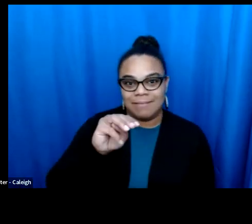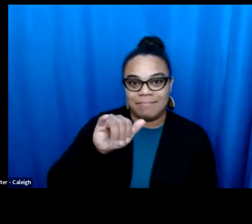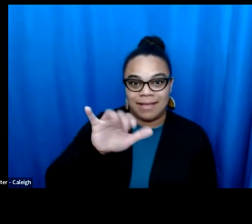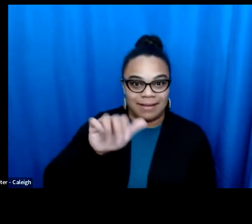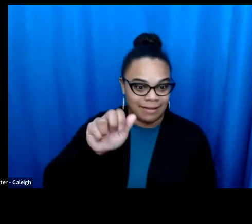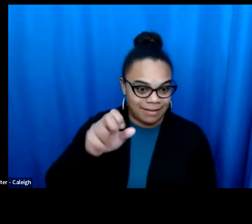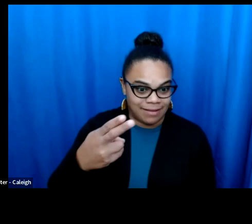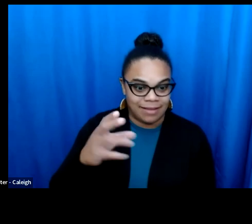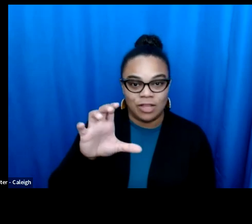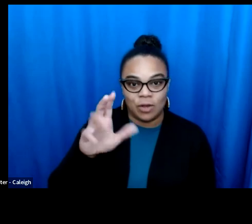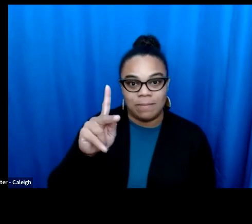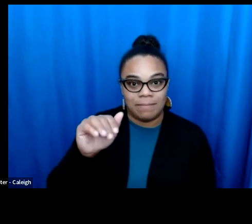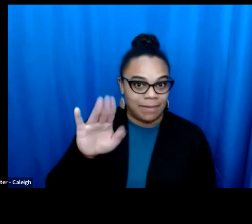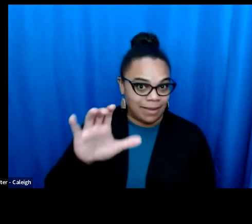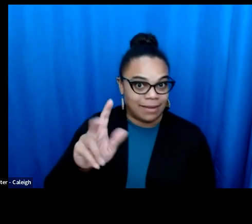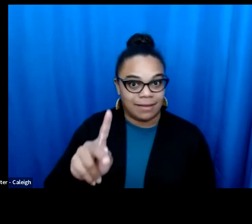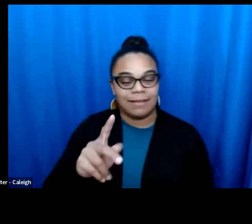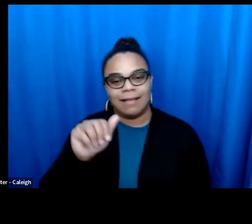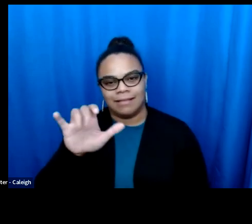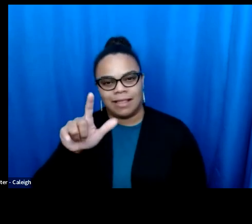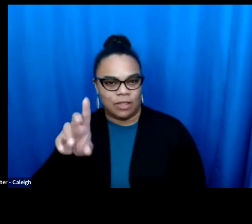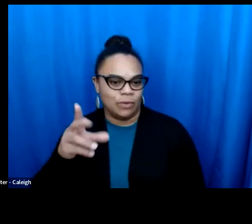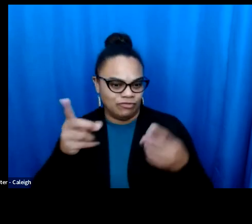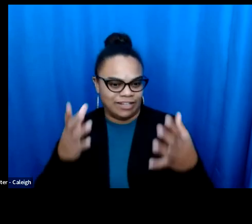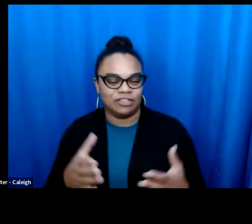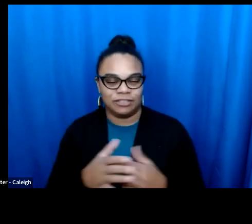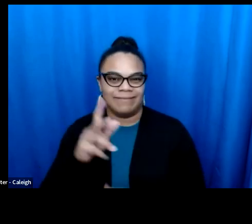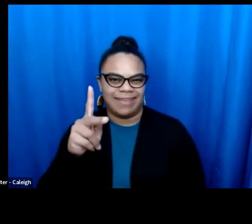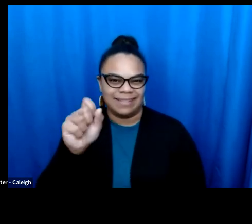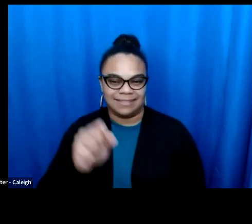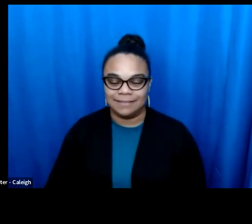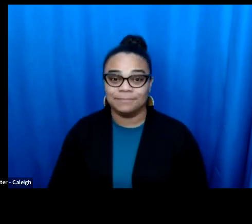My pronouns are cheaper. I would like to thank everyone who participated tonight, especially audacity legal director of the and mica Cubic executive director of the Aclu of Kansas.